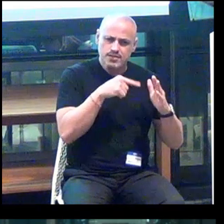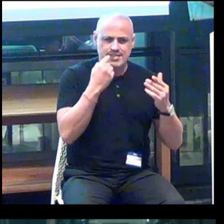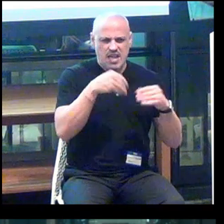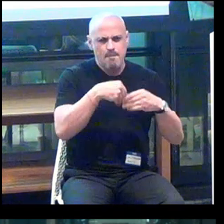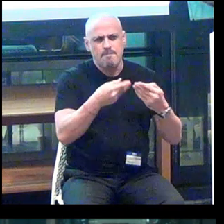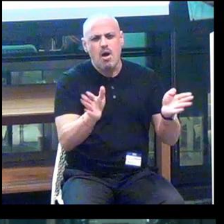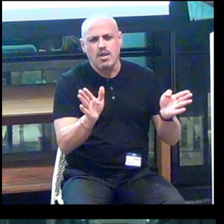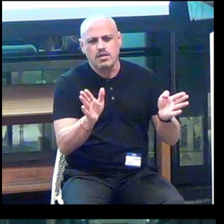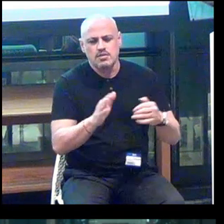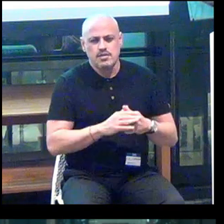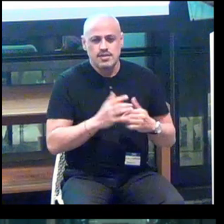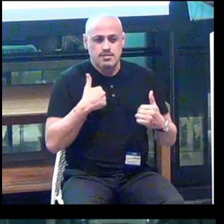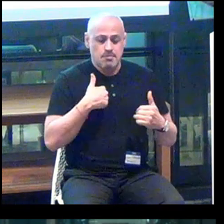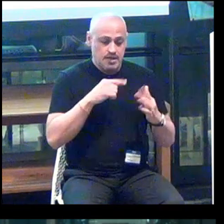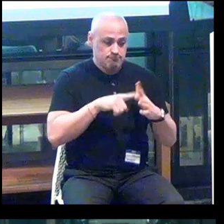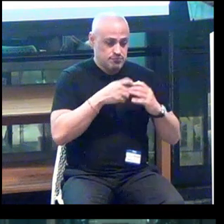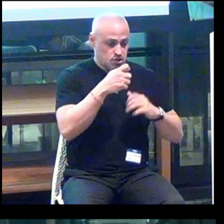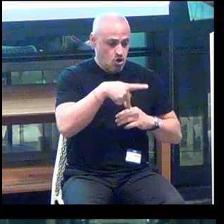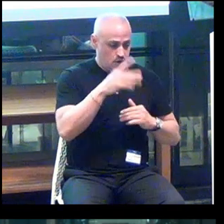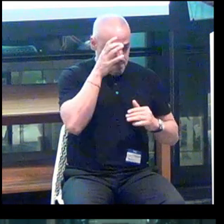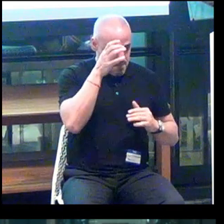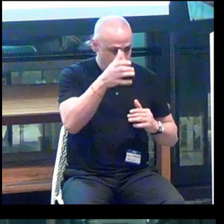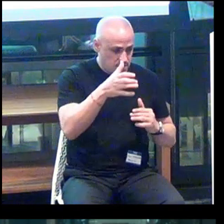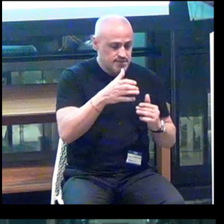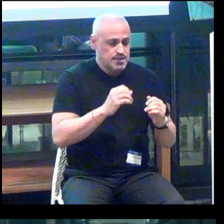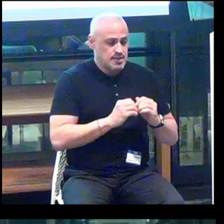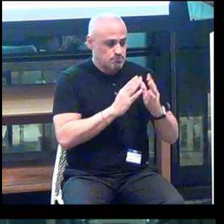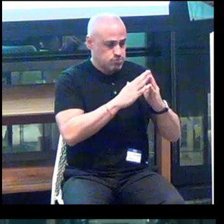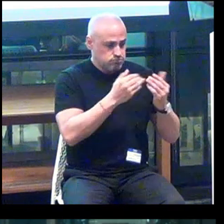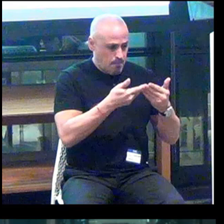So I'm taking that start-up concept of build in public.